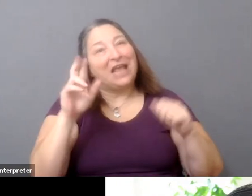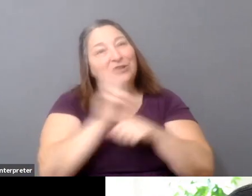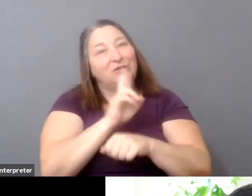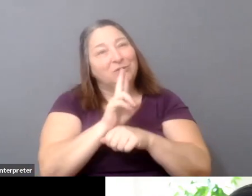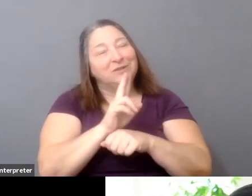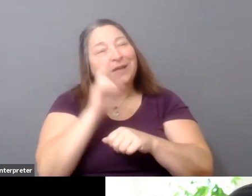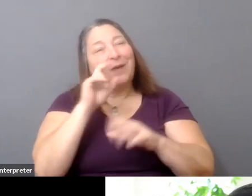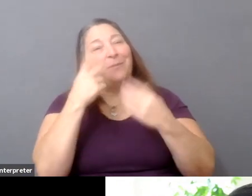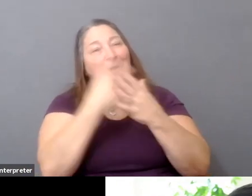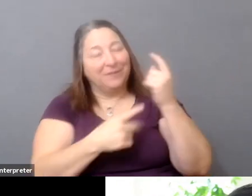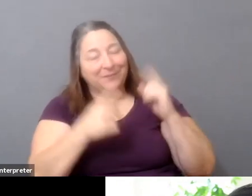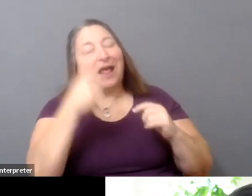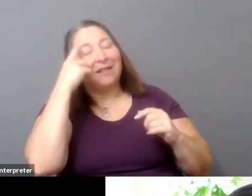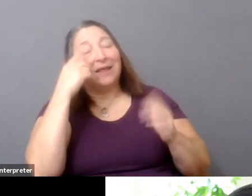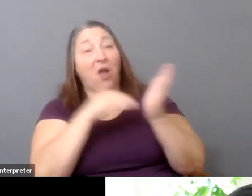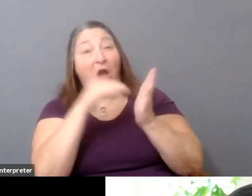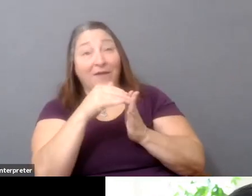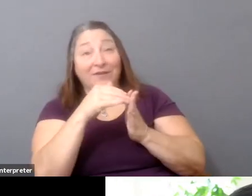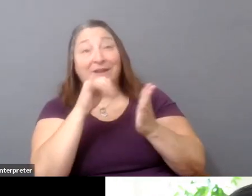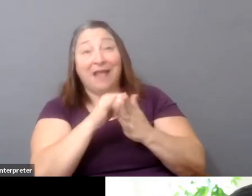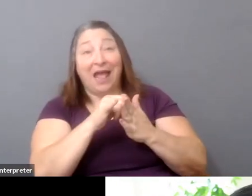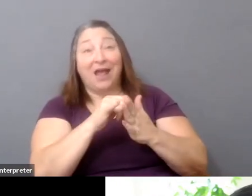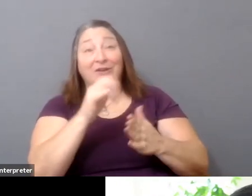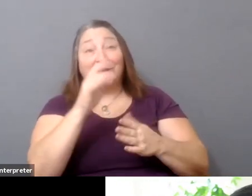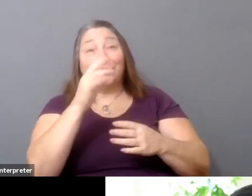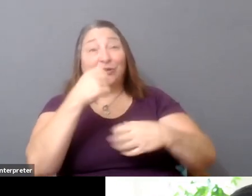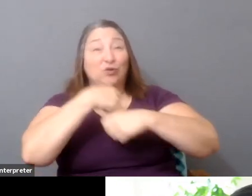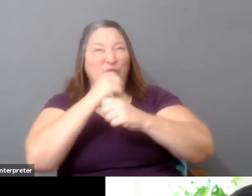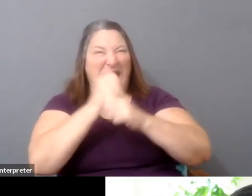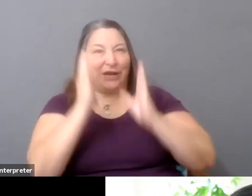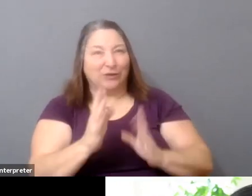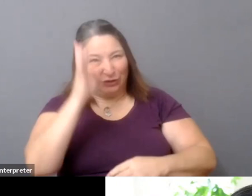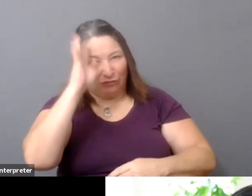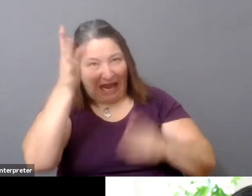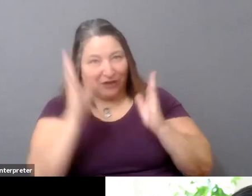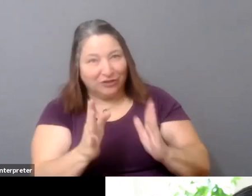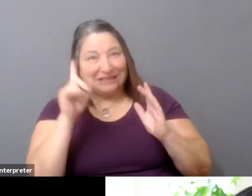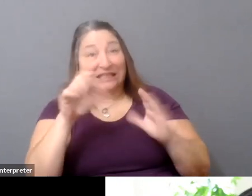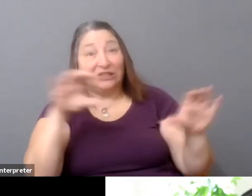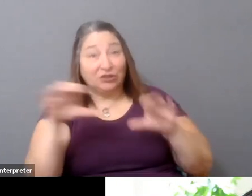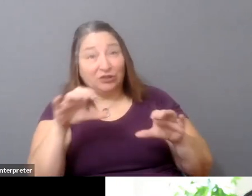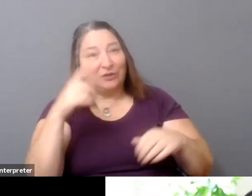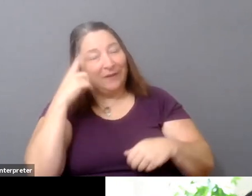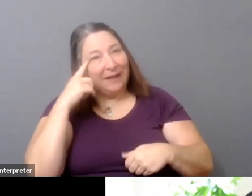I think a lot of times what creators need to do is think about what they can make that will get them leverage, right?